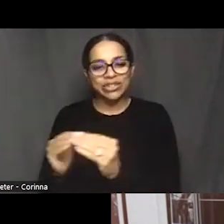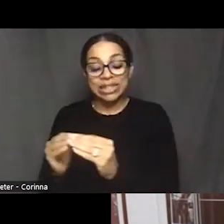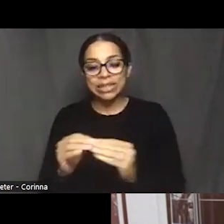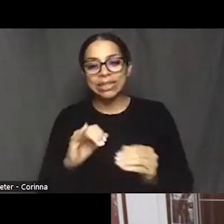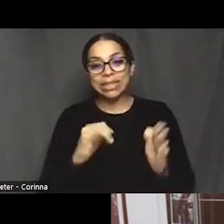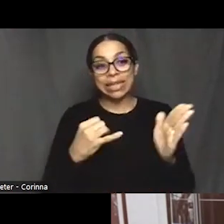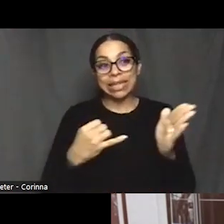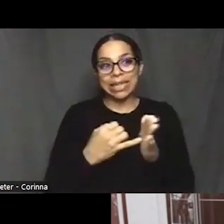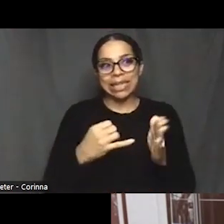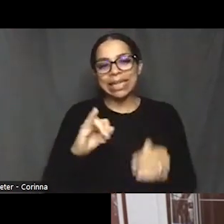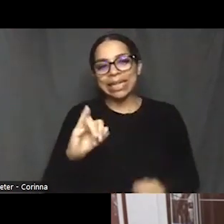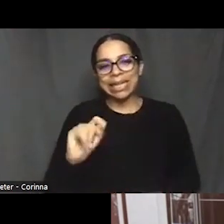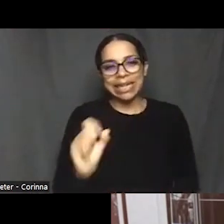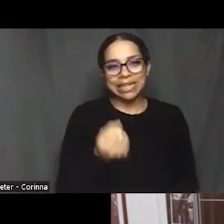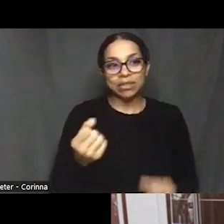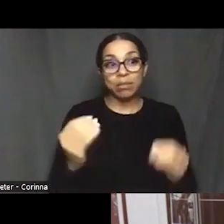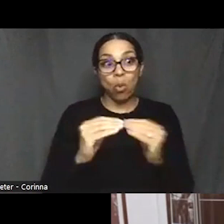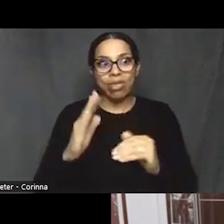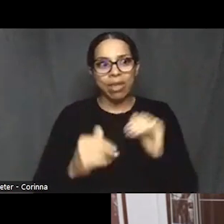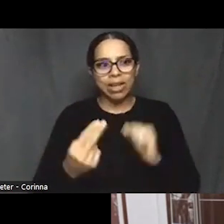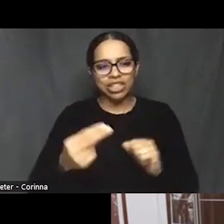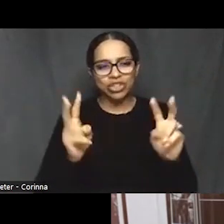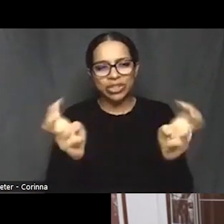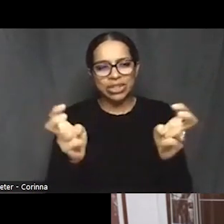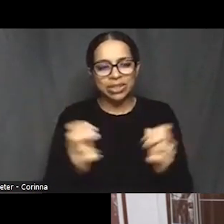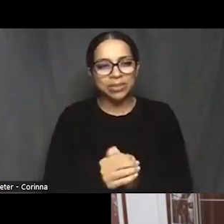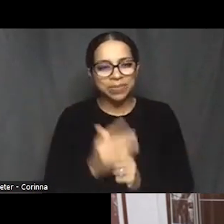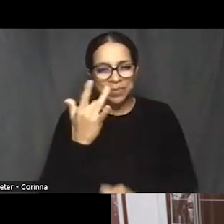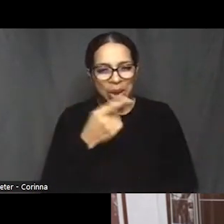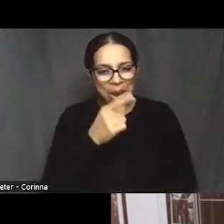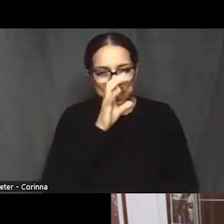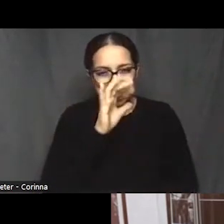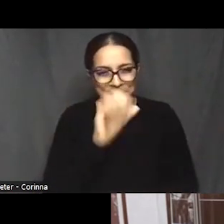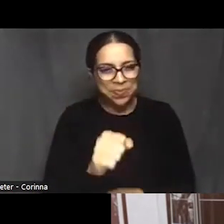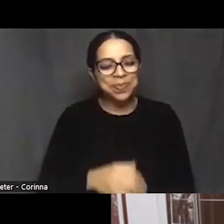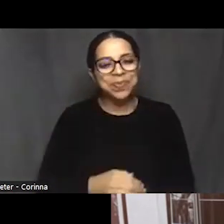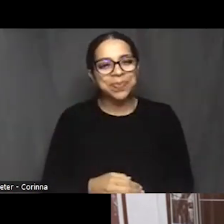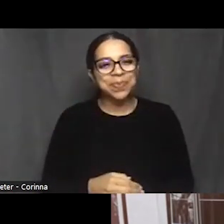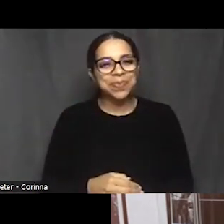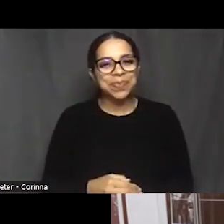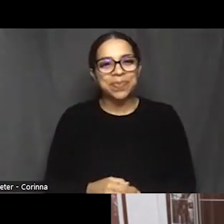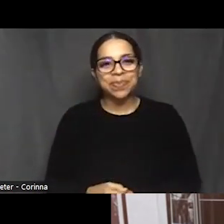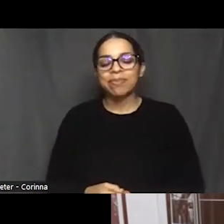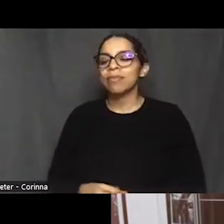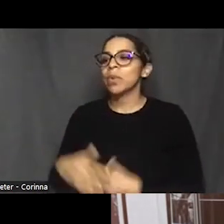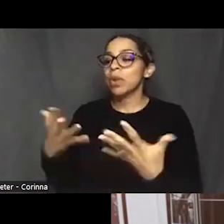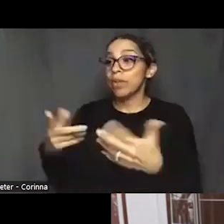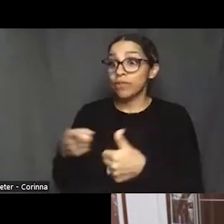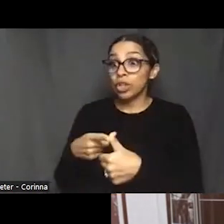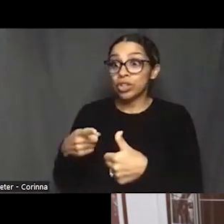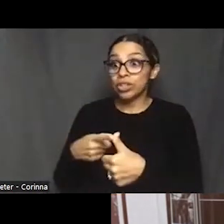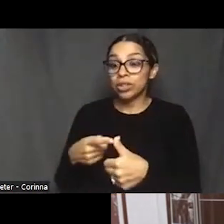Well, first of all, the the the title of this program for